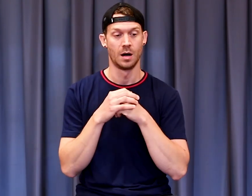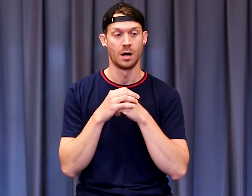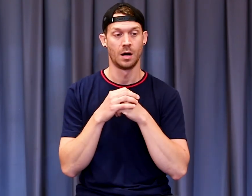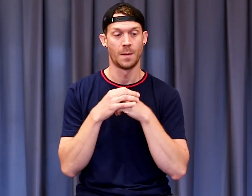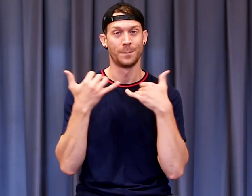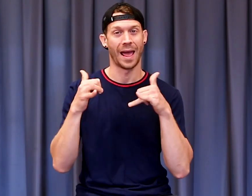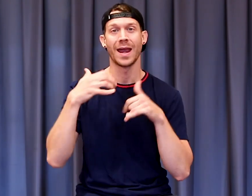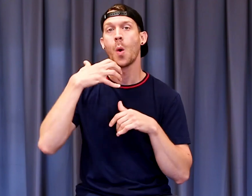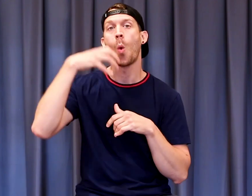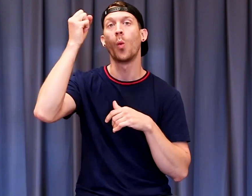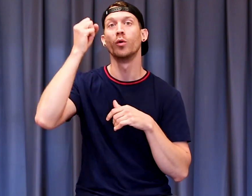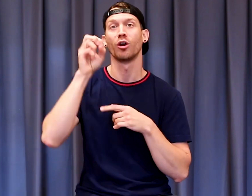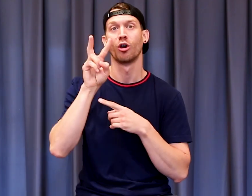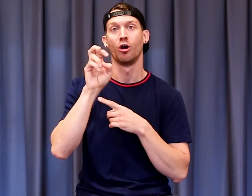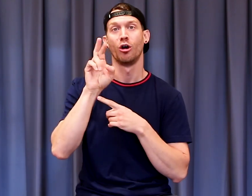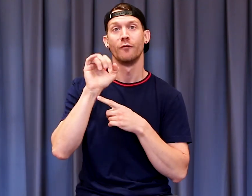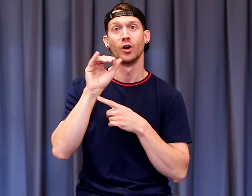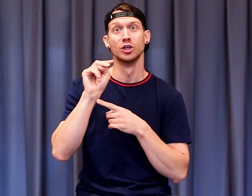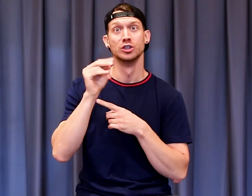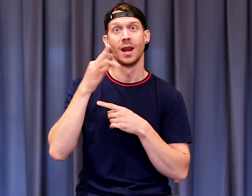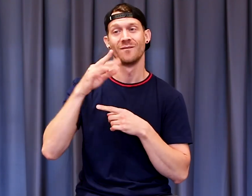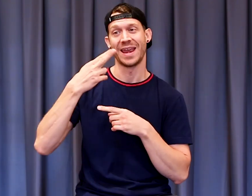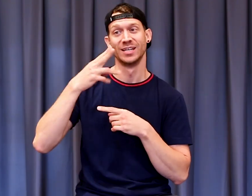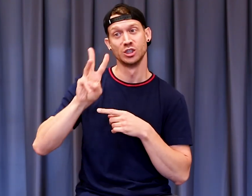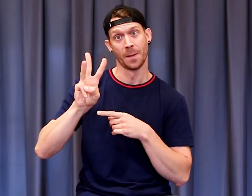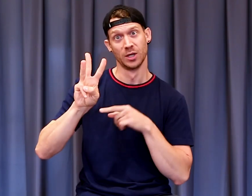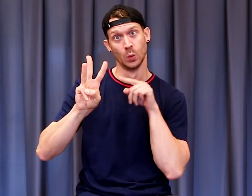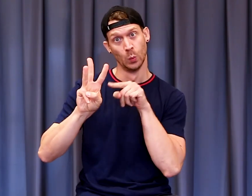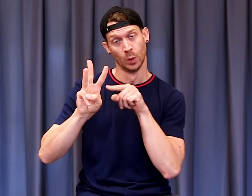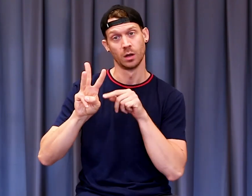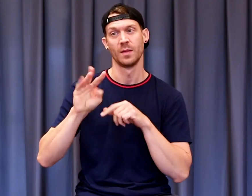I played the older version of H.W.